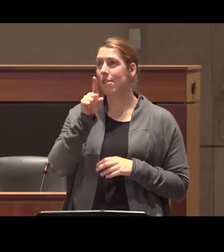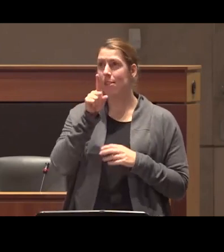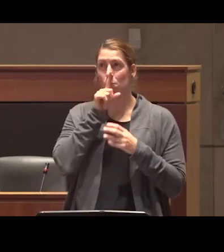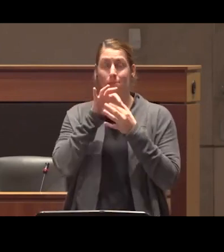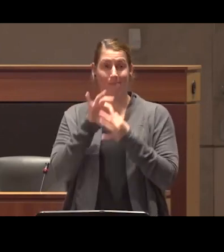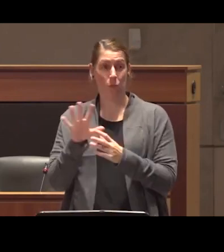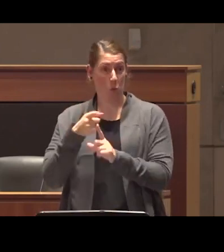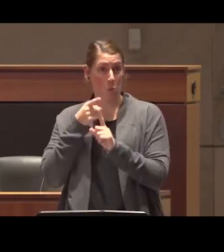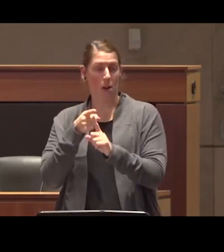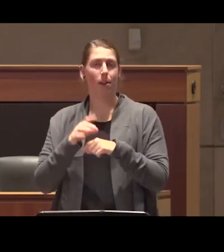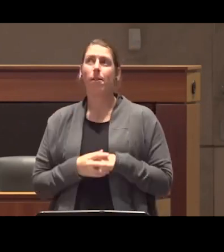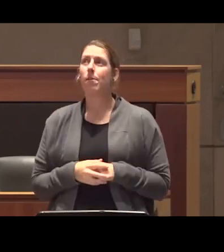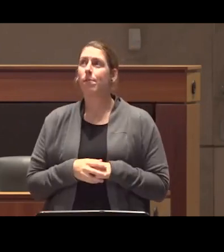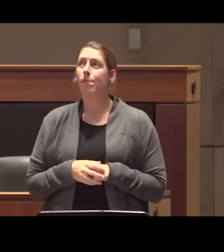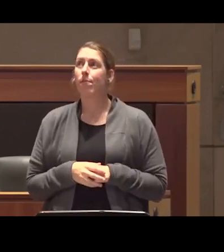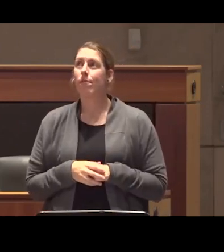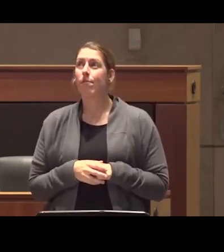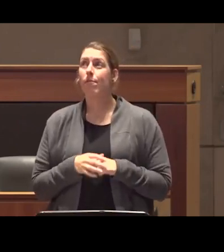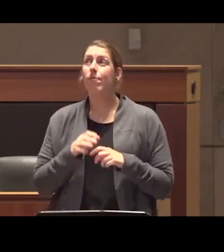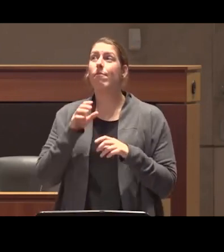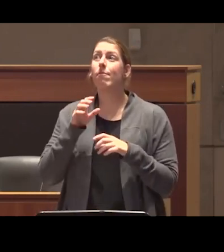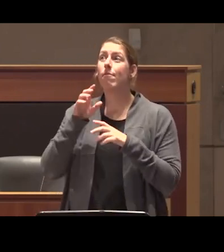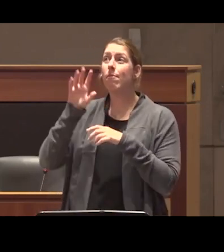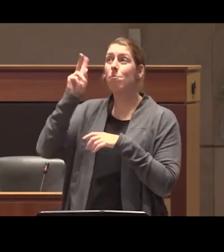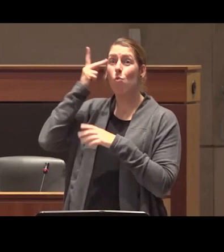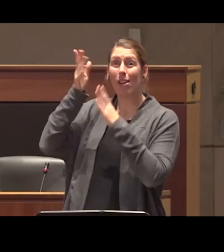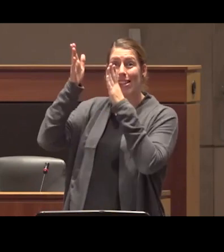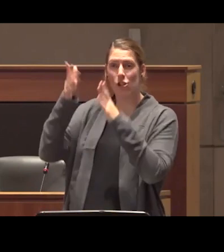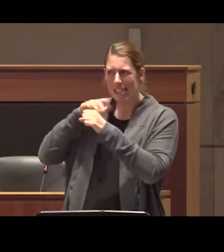is what is the most effective way for people to pressure politicians to adopt policy that will